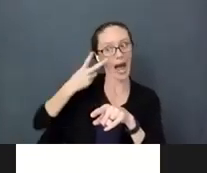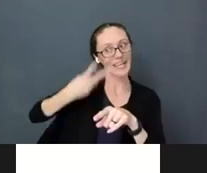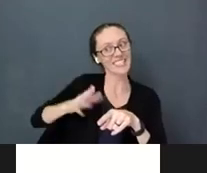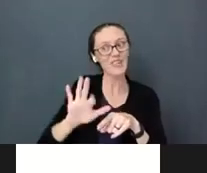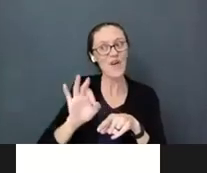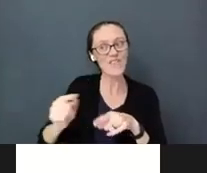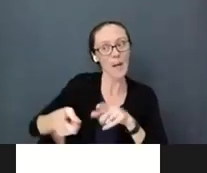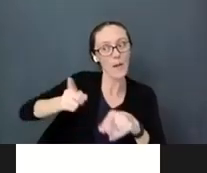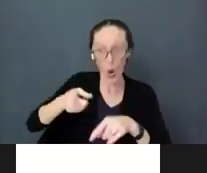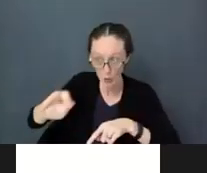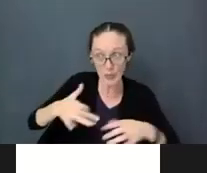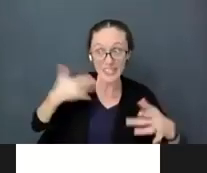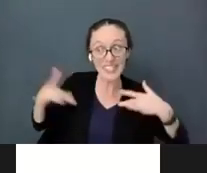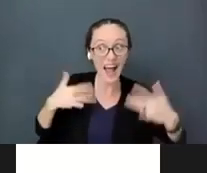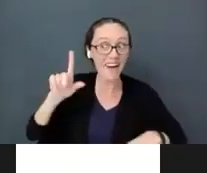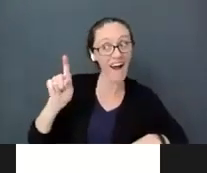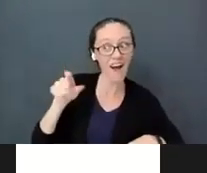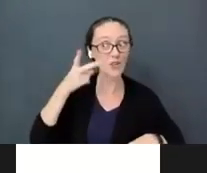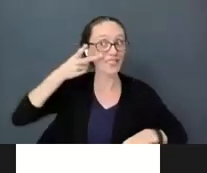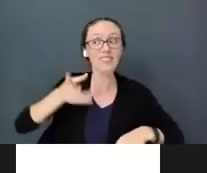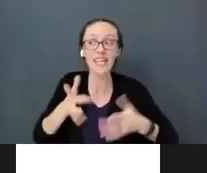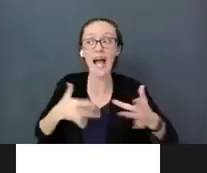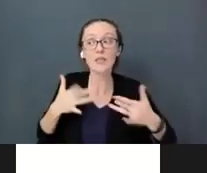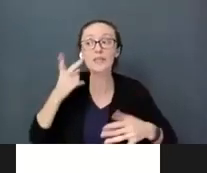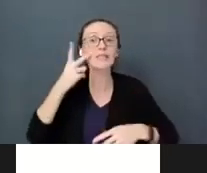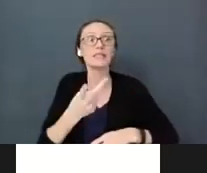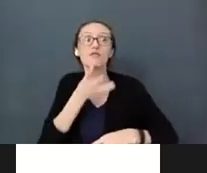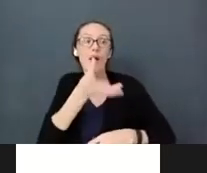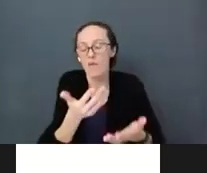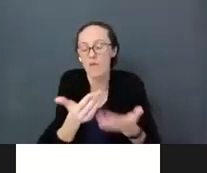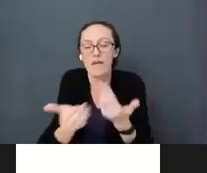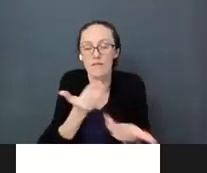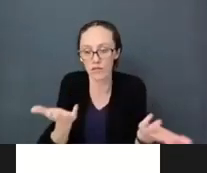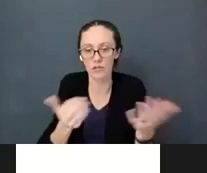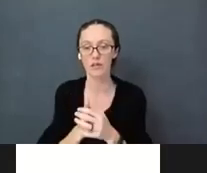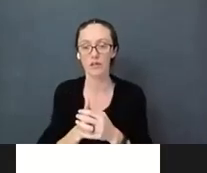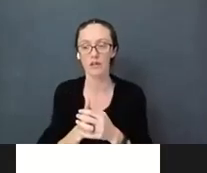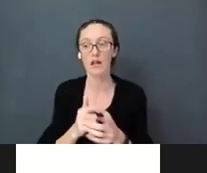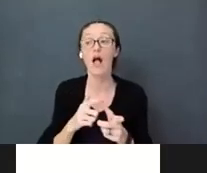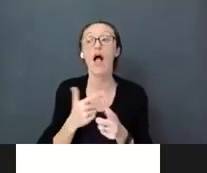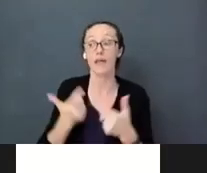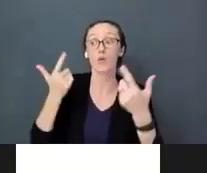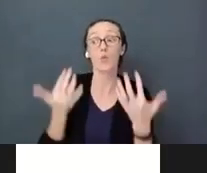you excited? Are you excited to see grandma?” and then we wait and see what the babies does.